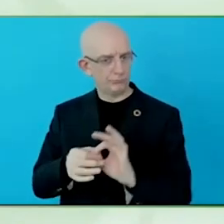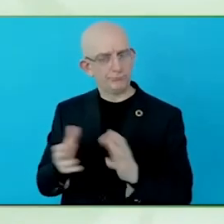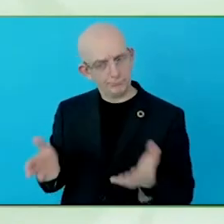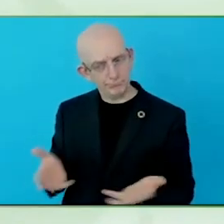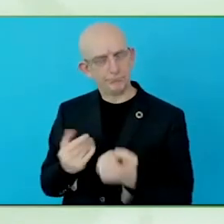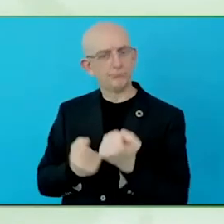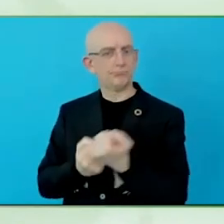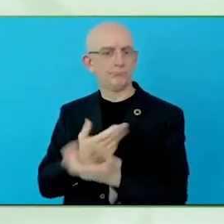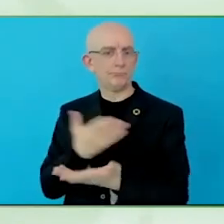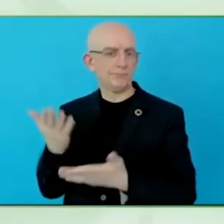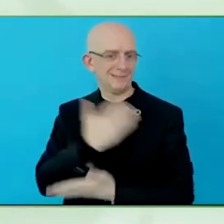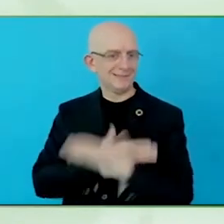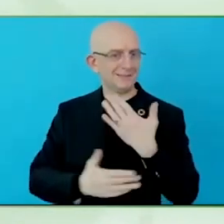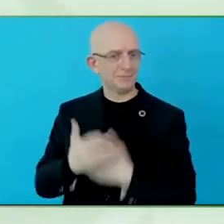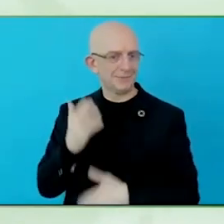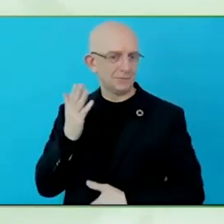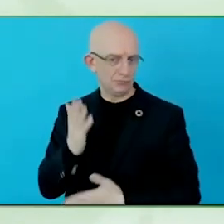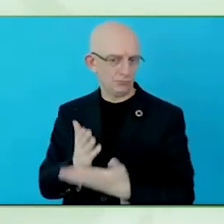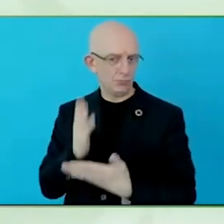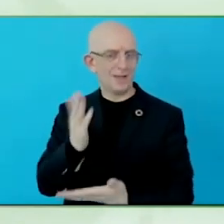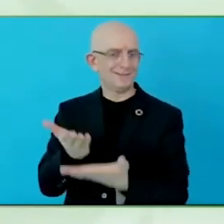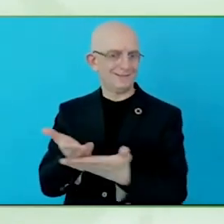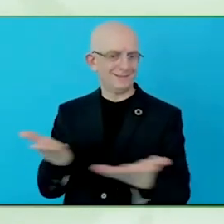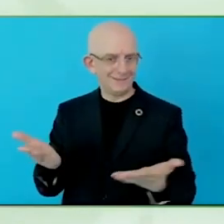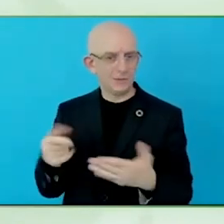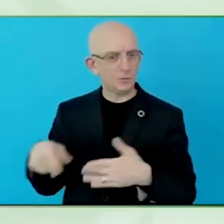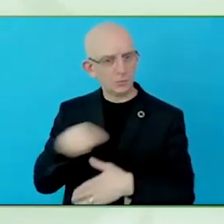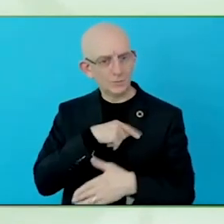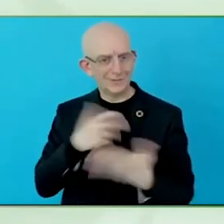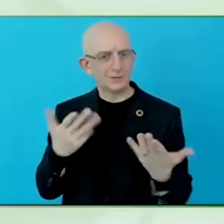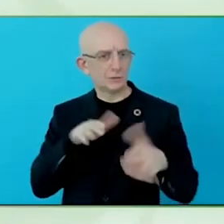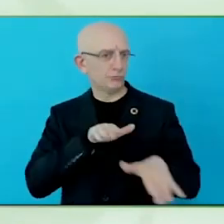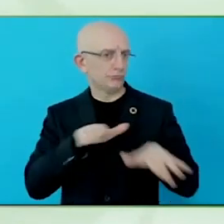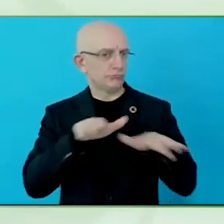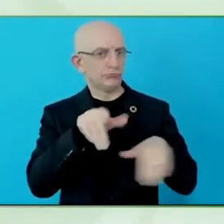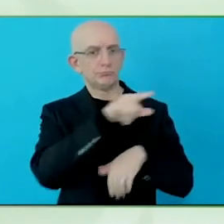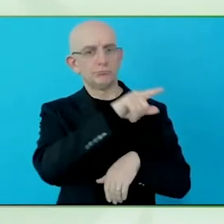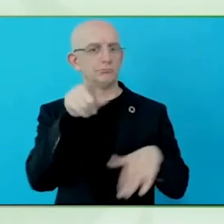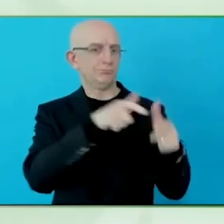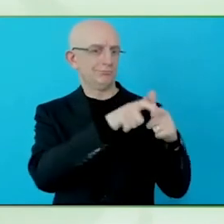related disability issues in society. Lets talk more about media.